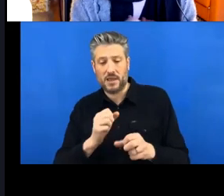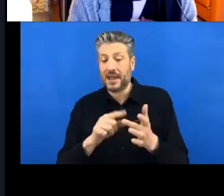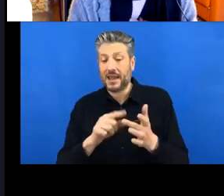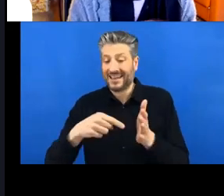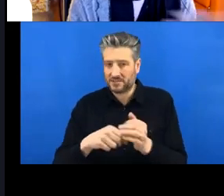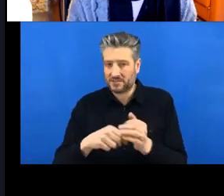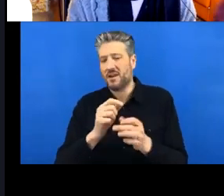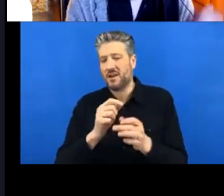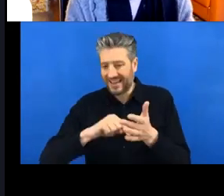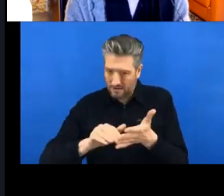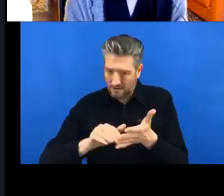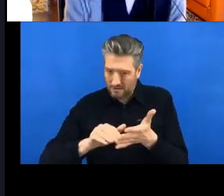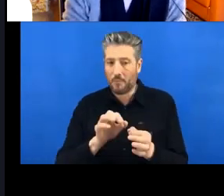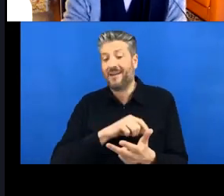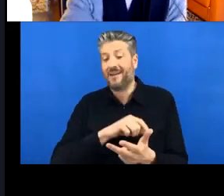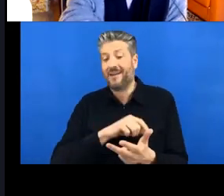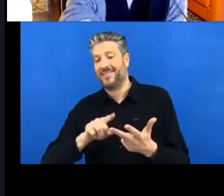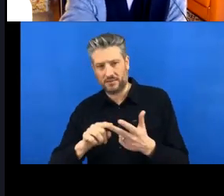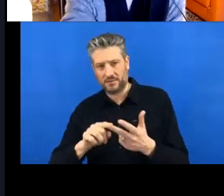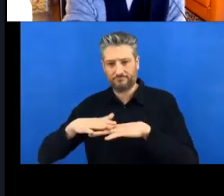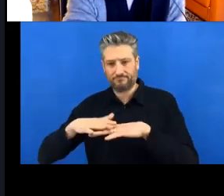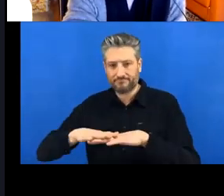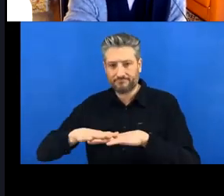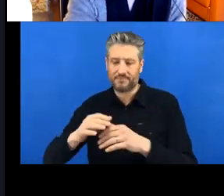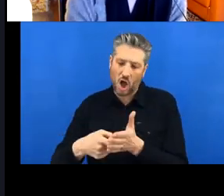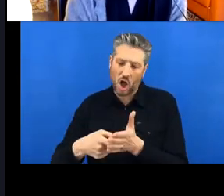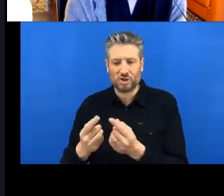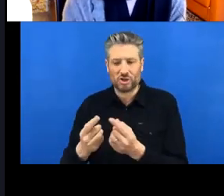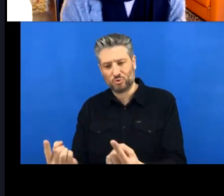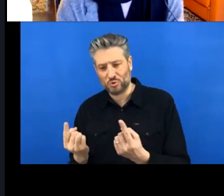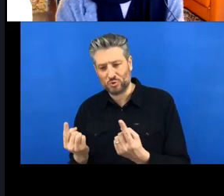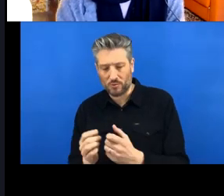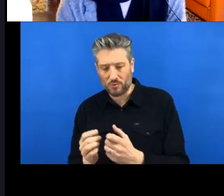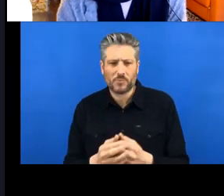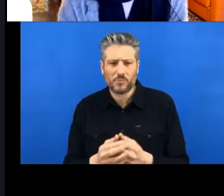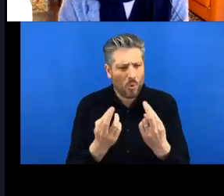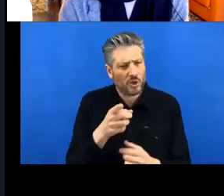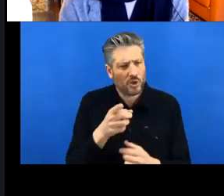But hopefully you'll also want to use version control beyond when you're working in R.